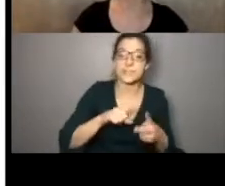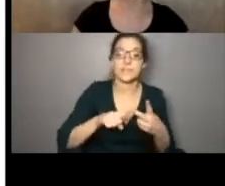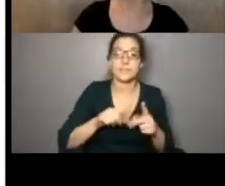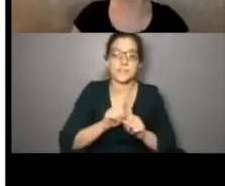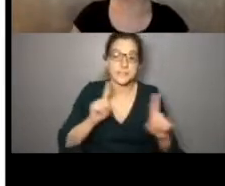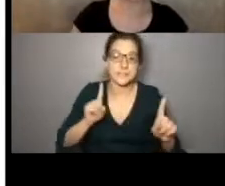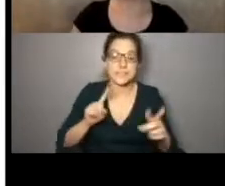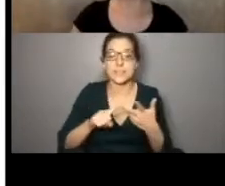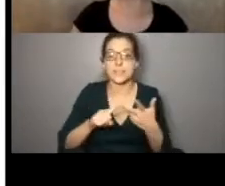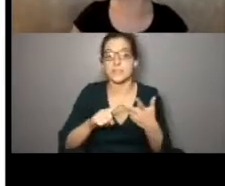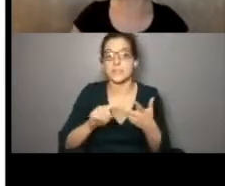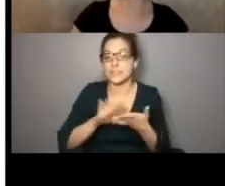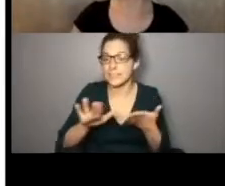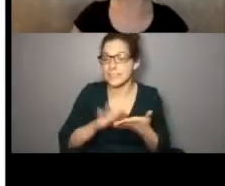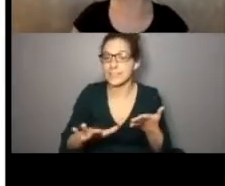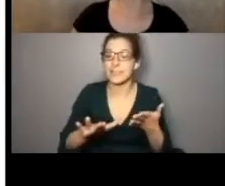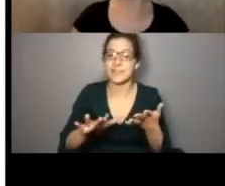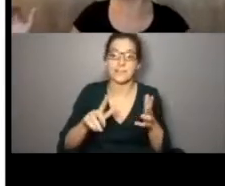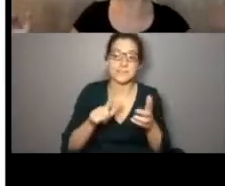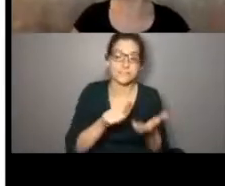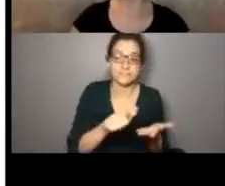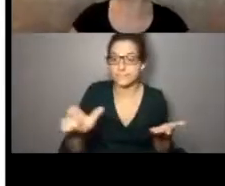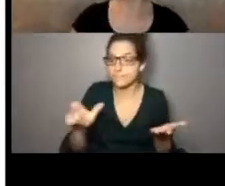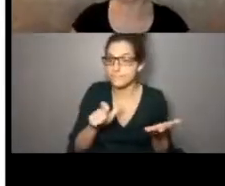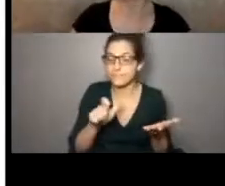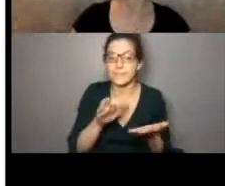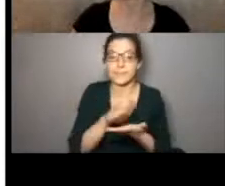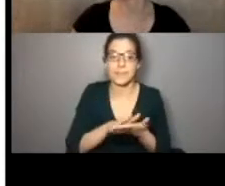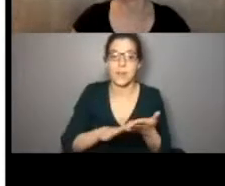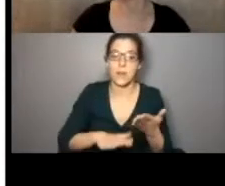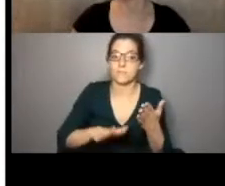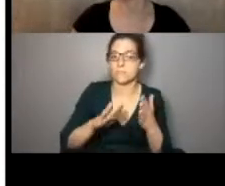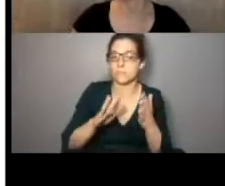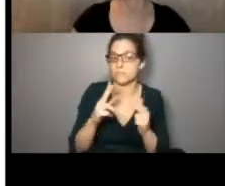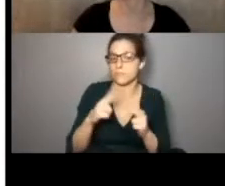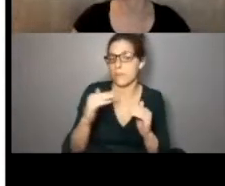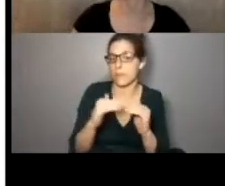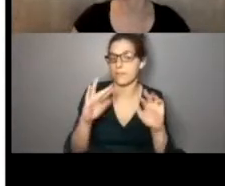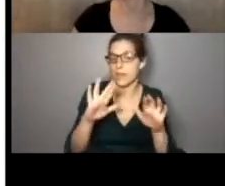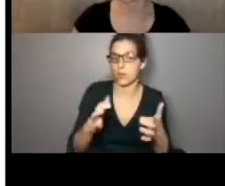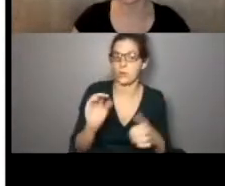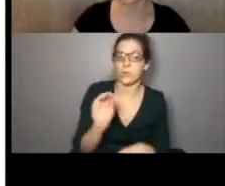vaccination and testing, distancing, cleaning and disinfection, some of those top level categories that were in the